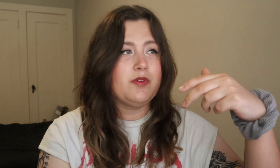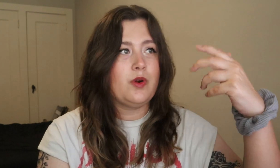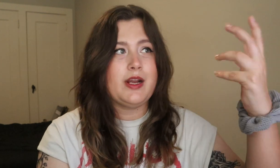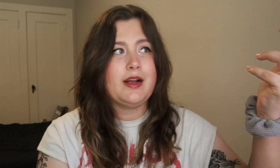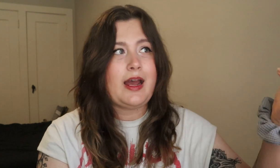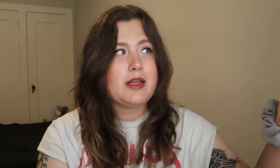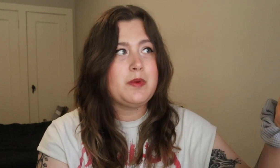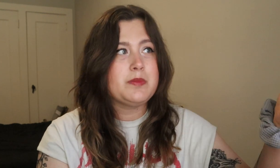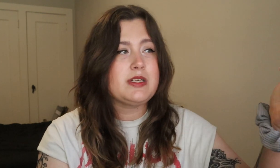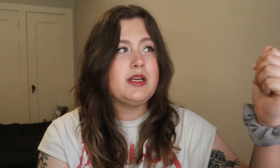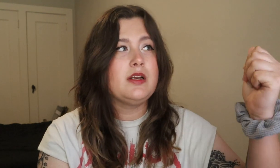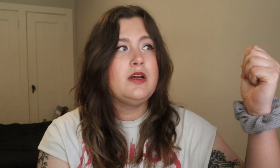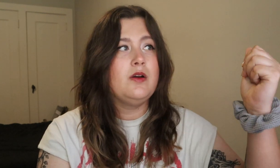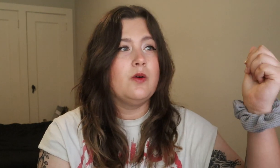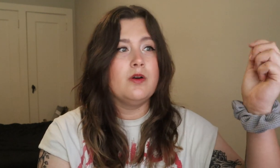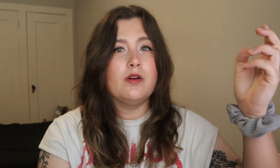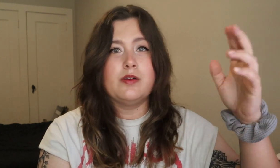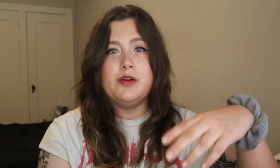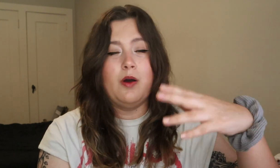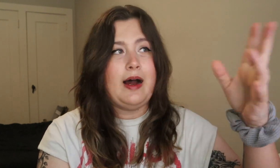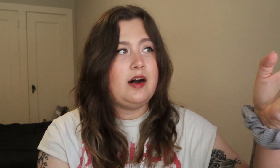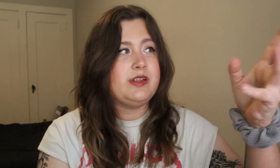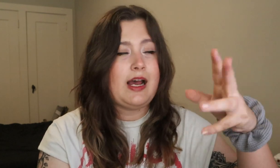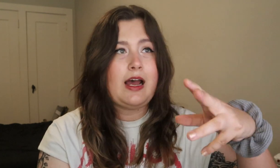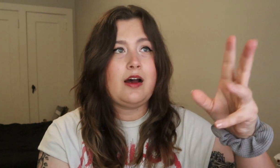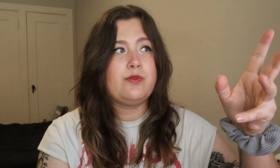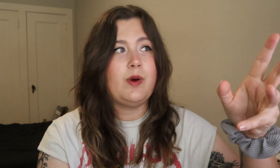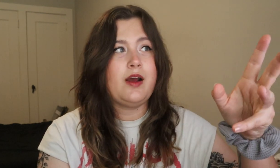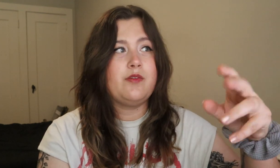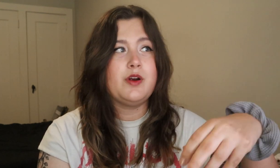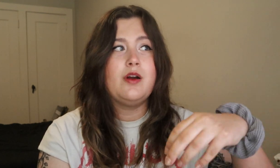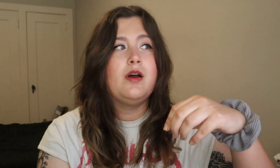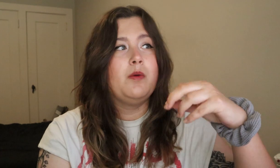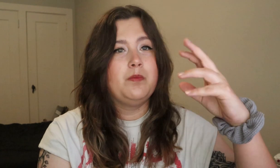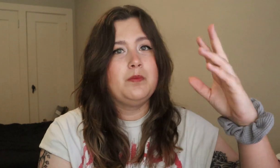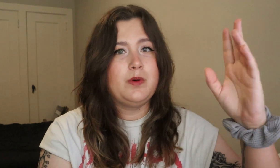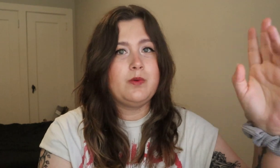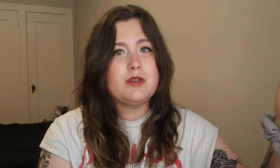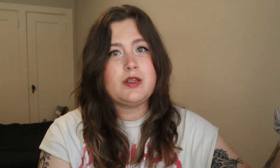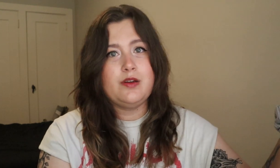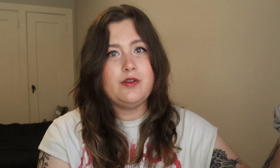before they got cast members in or, you know, half and half, whatever. But once they knew